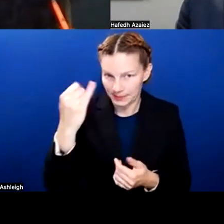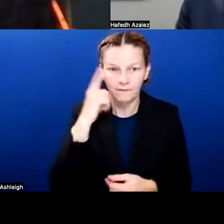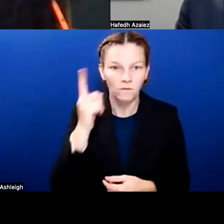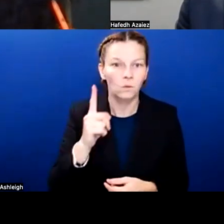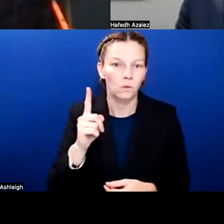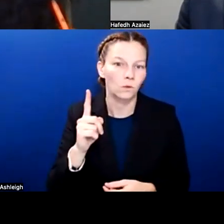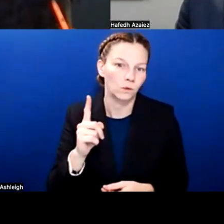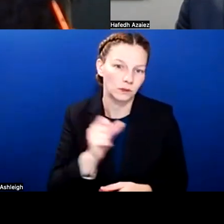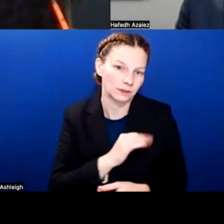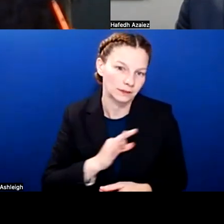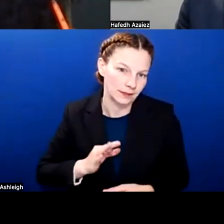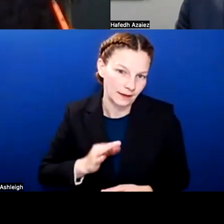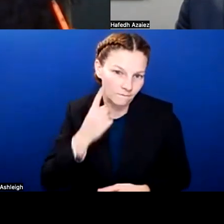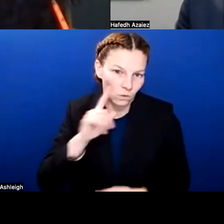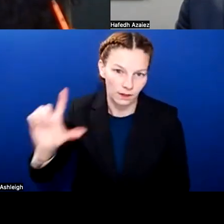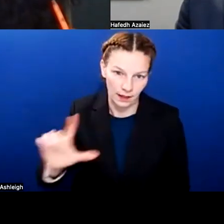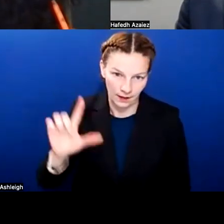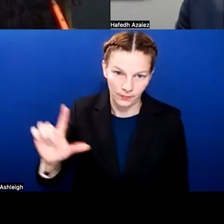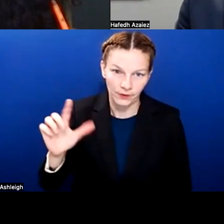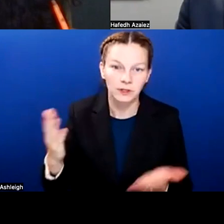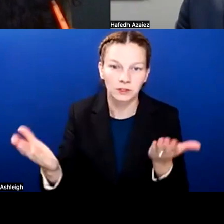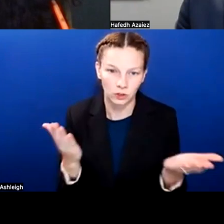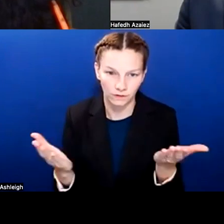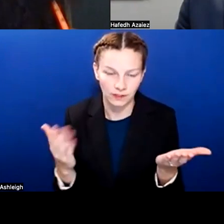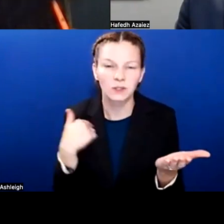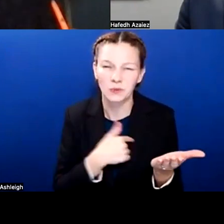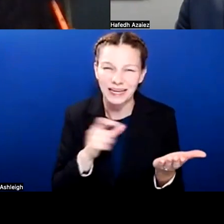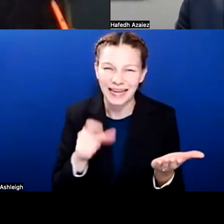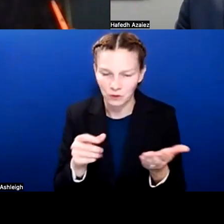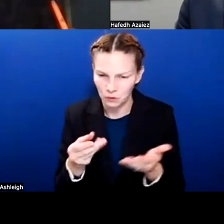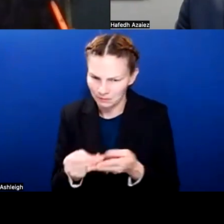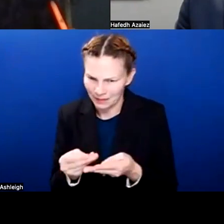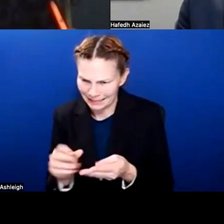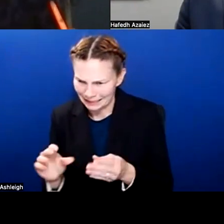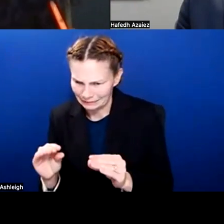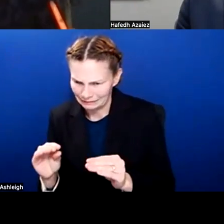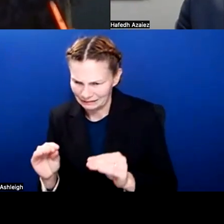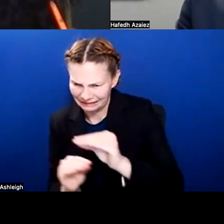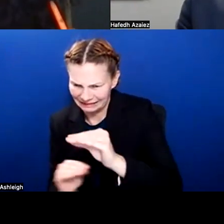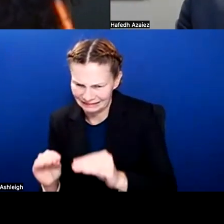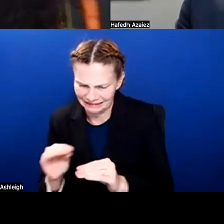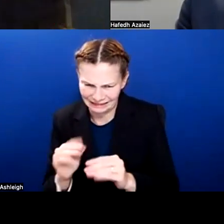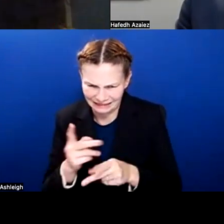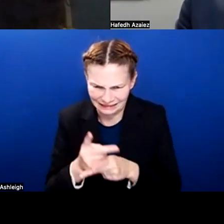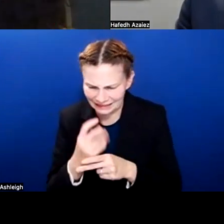And so we have had to tighten our belts a little bit in that area, but we've also ensured that we'll be able to continue